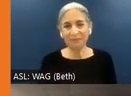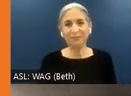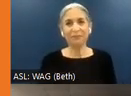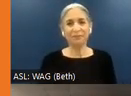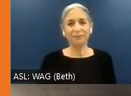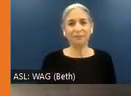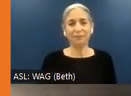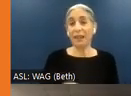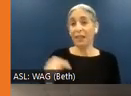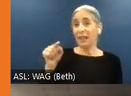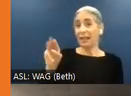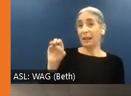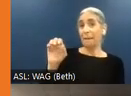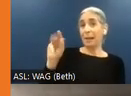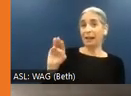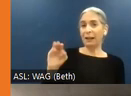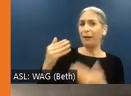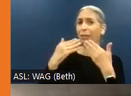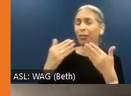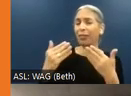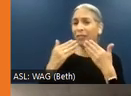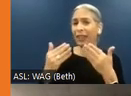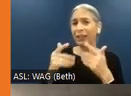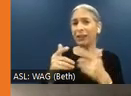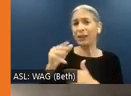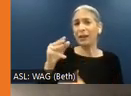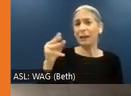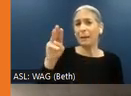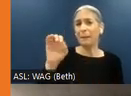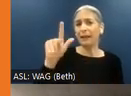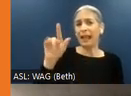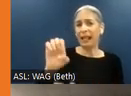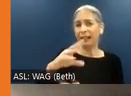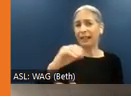This is Malcolm. I want to thank Michele and Giacomo for such a great